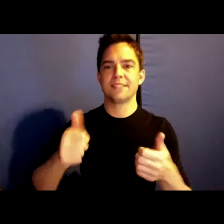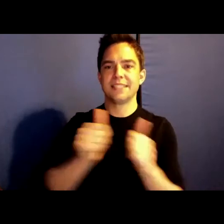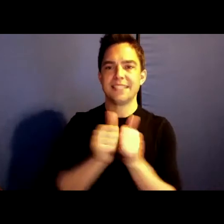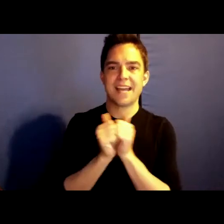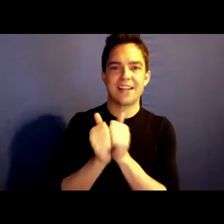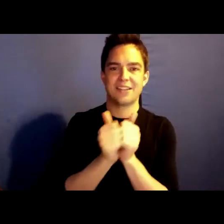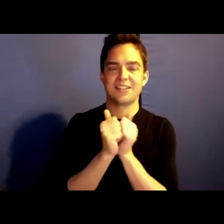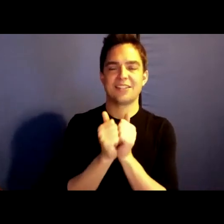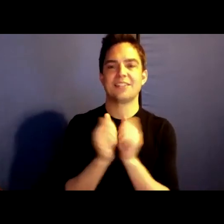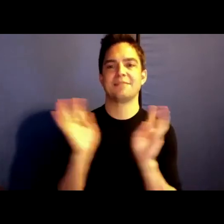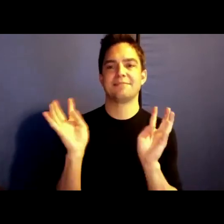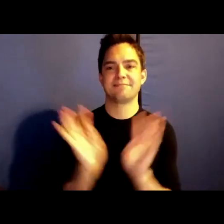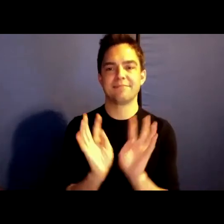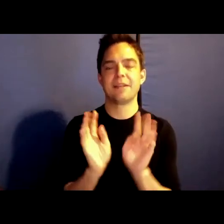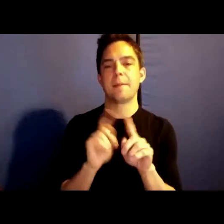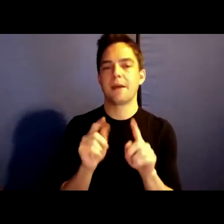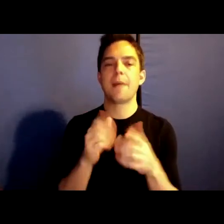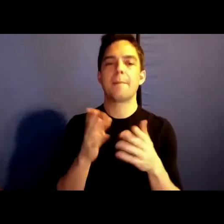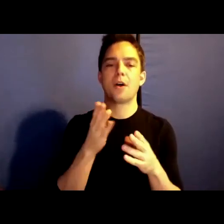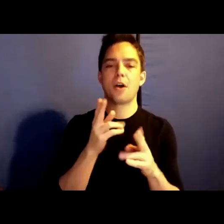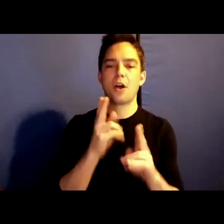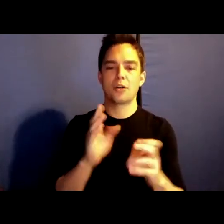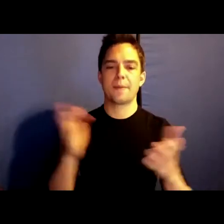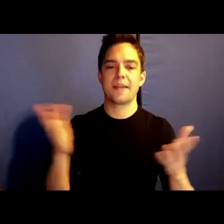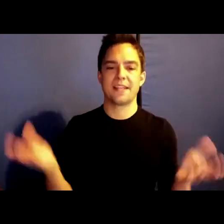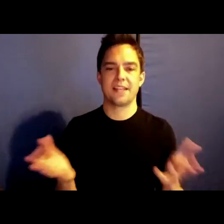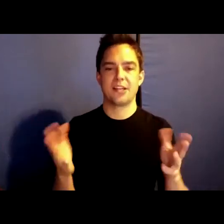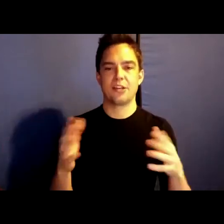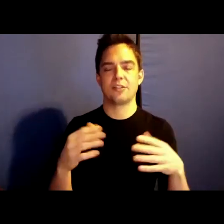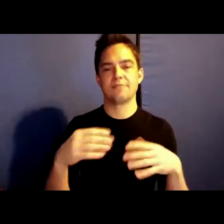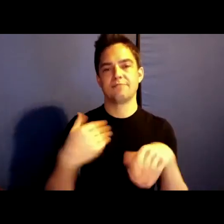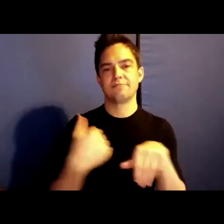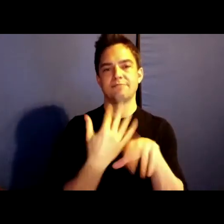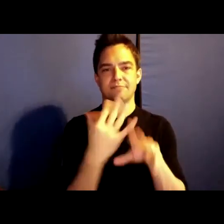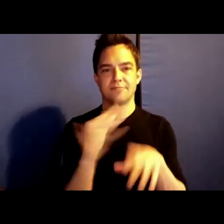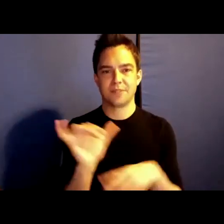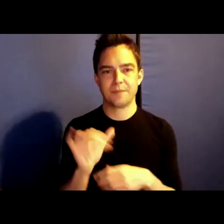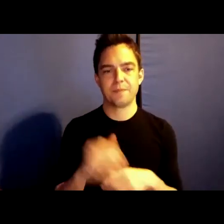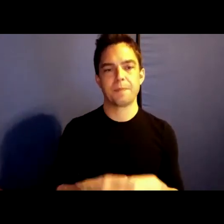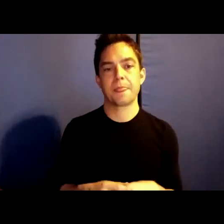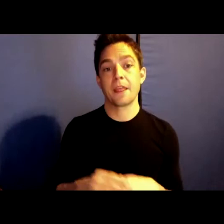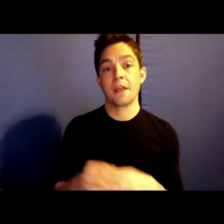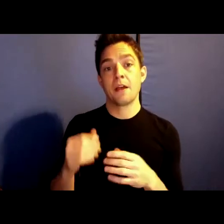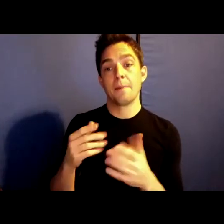honored to be here. I also, before I read want to say, a very